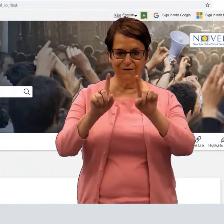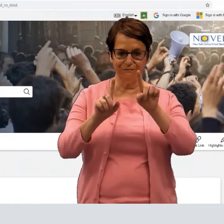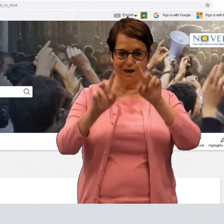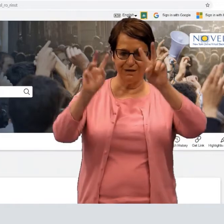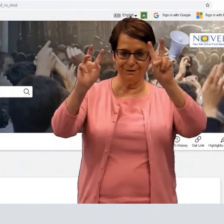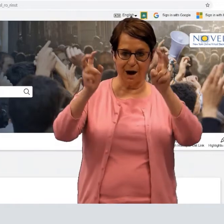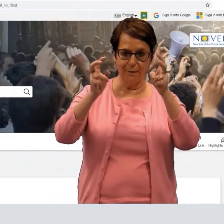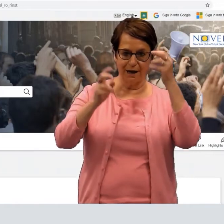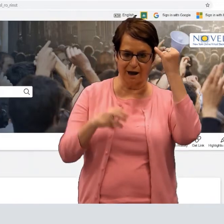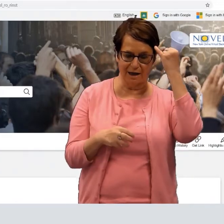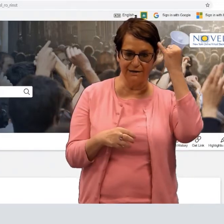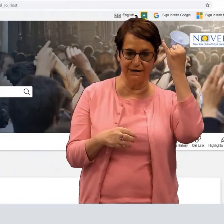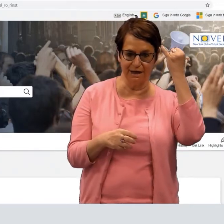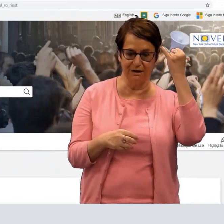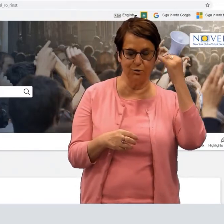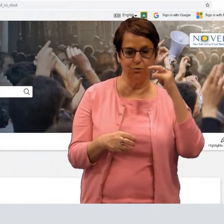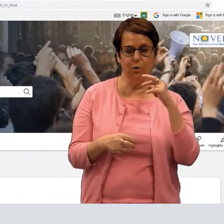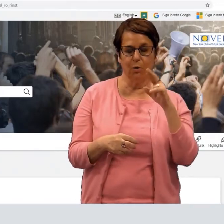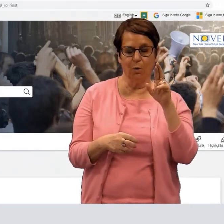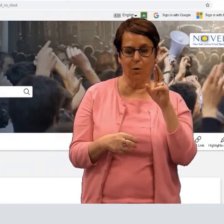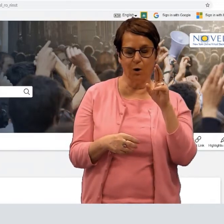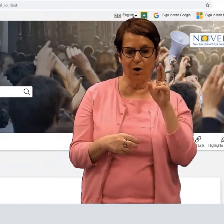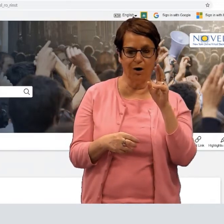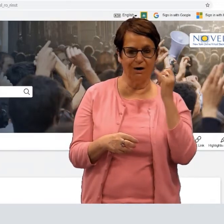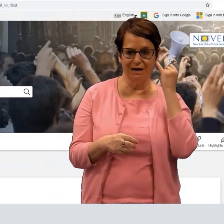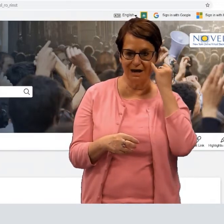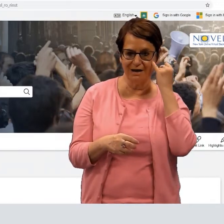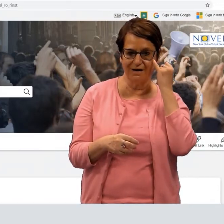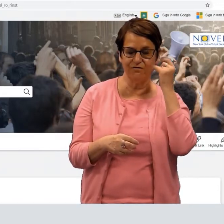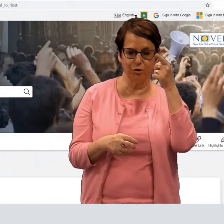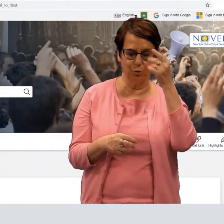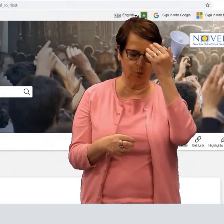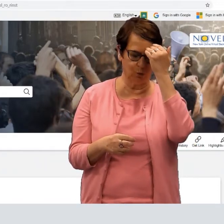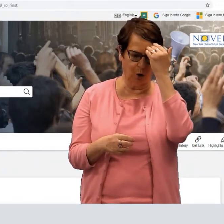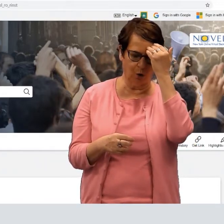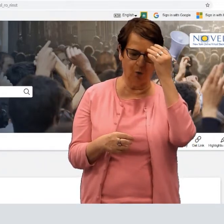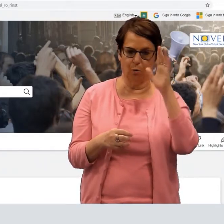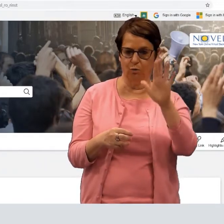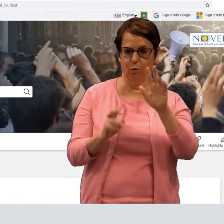You can browse for different topic ideas,